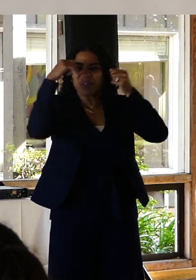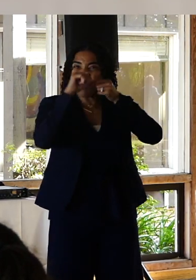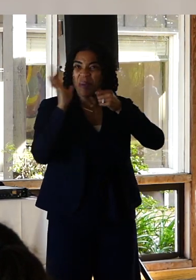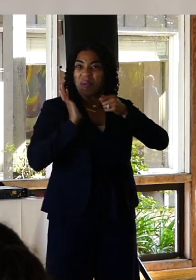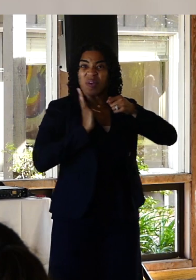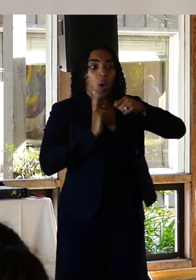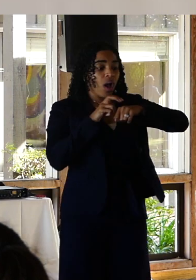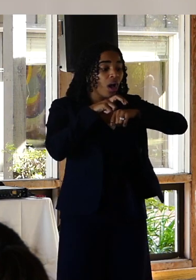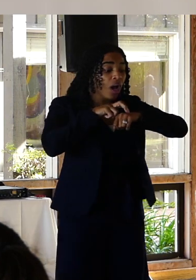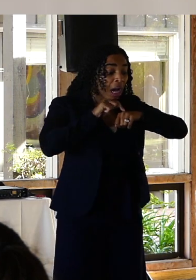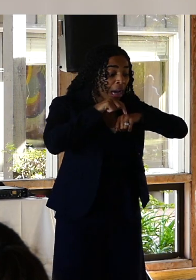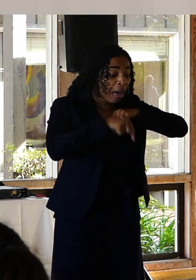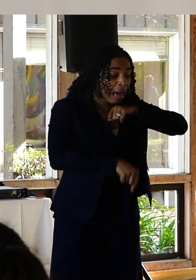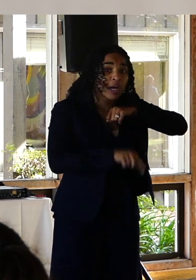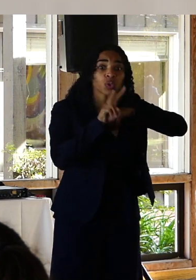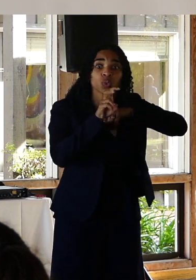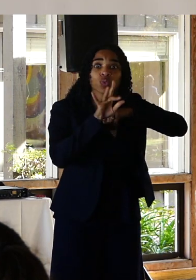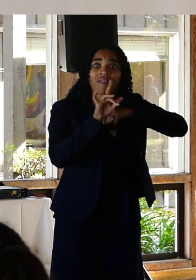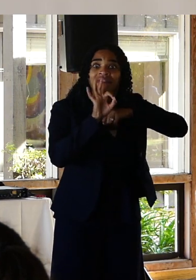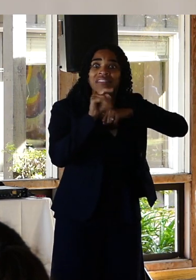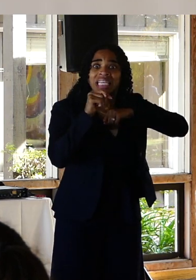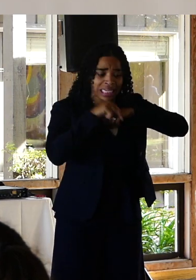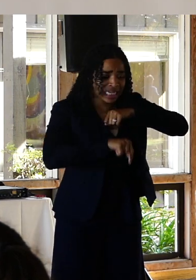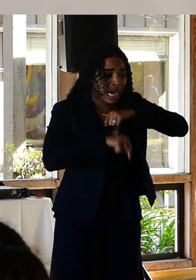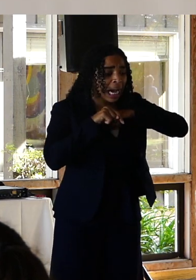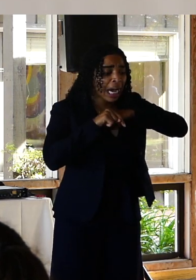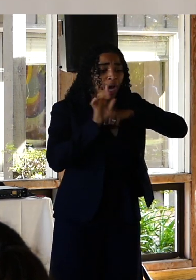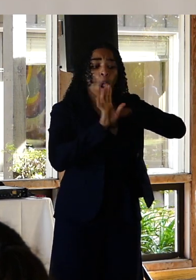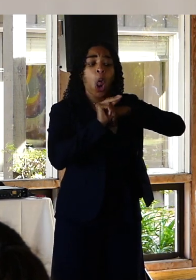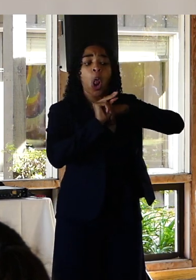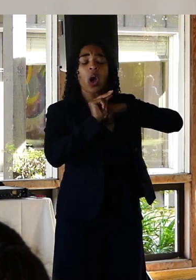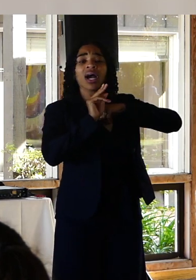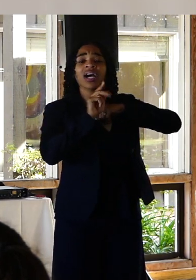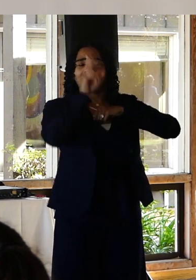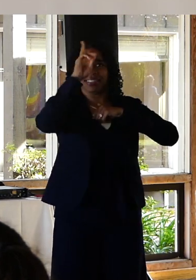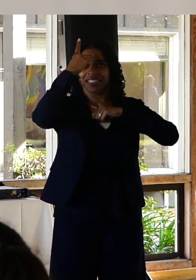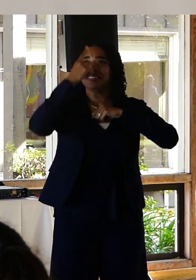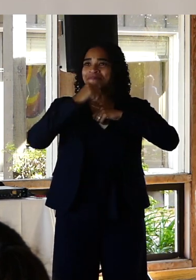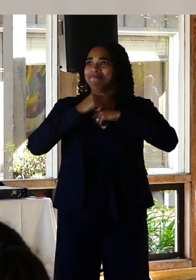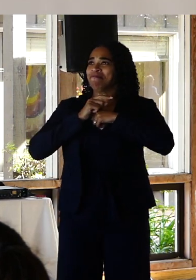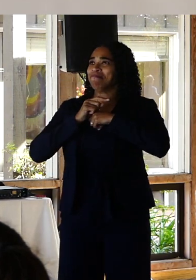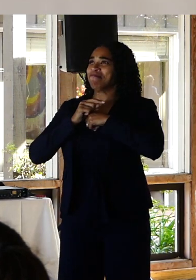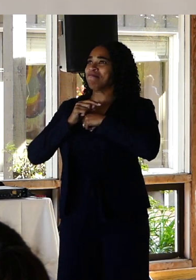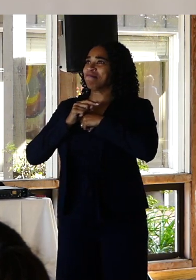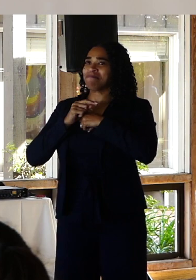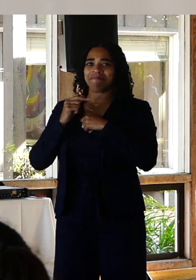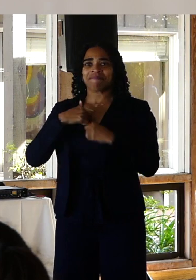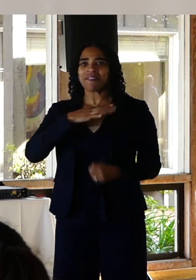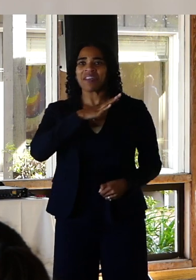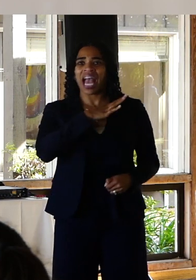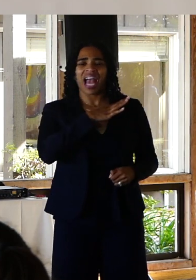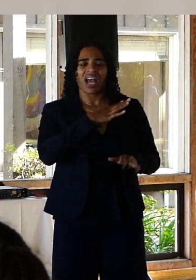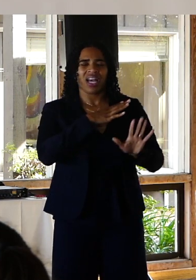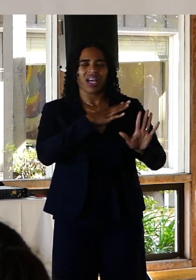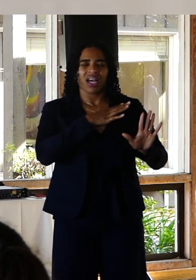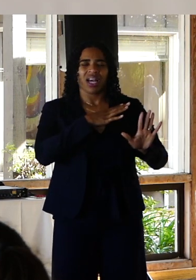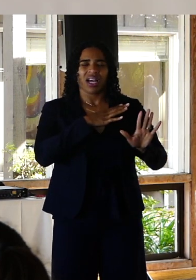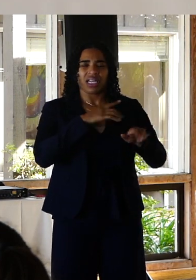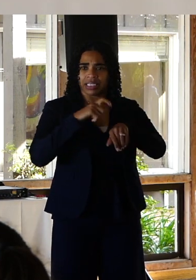twenty five feet down and considering it. And I needed the time to process that.